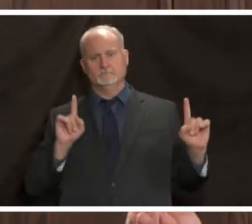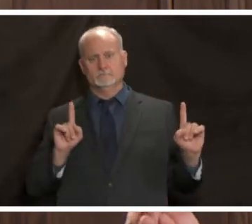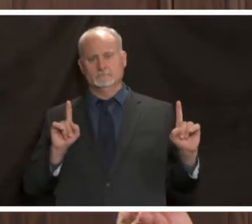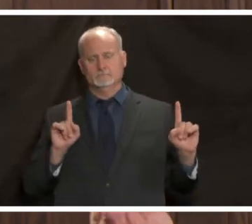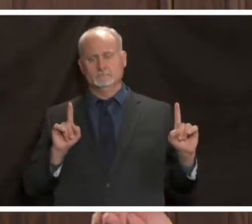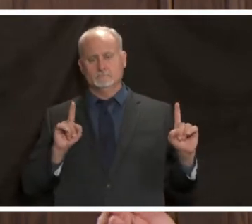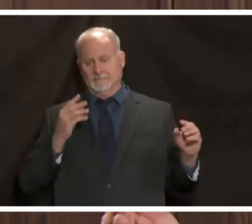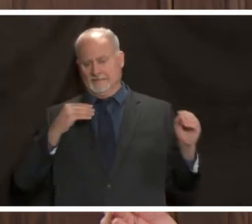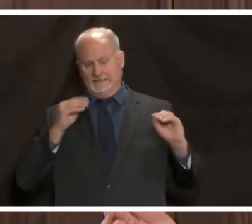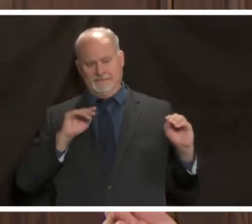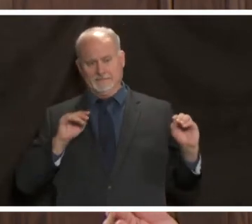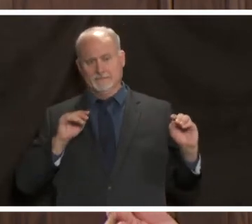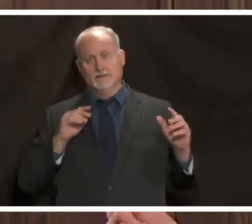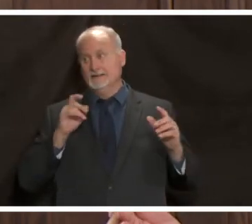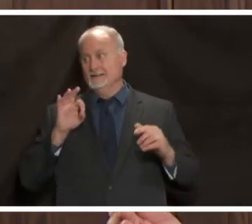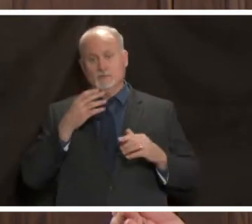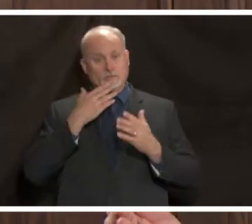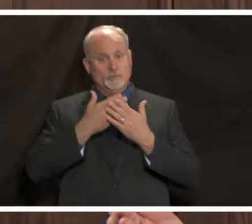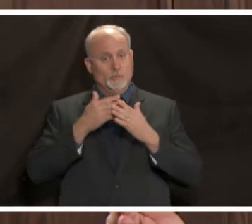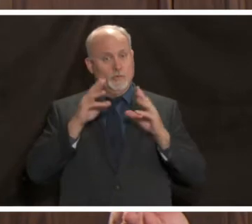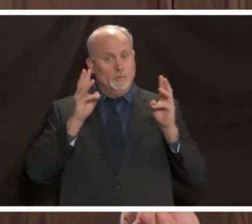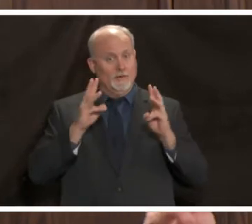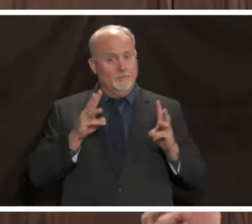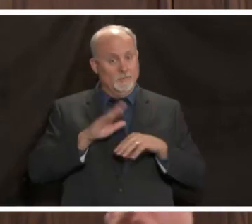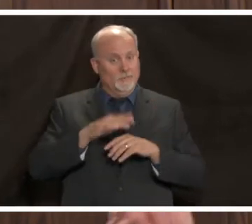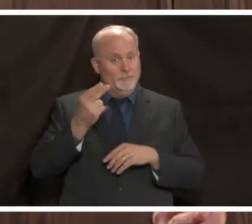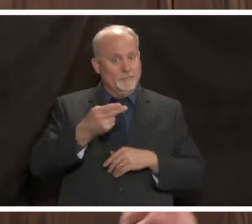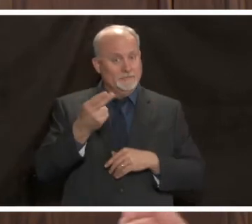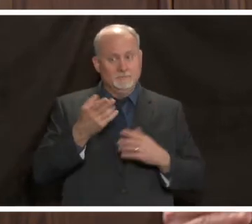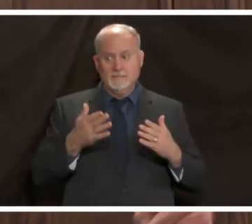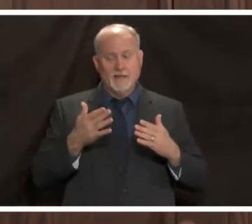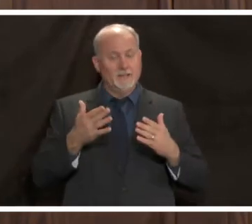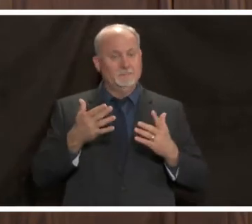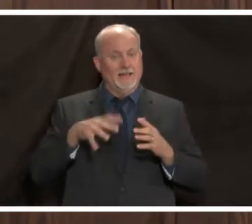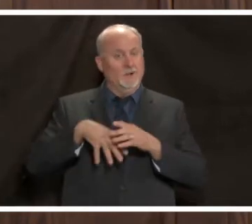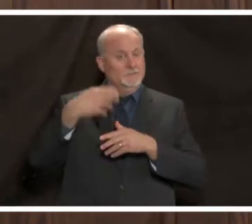if hopefully it's good weather on thursday we might be able to go on a porch or eat outdoors